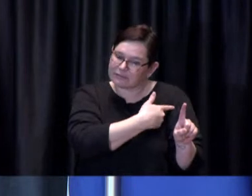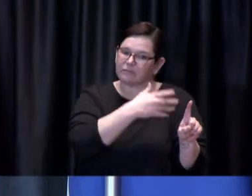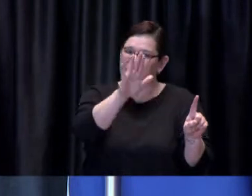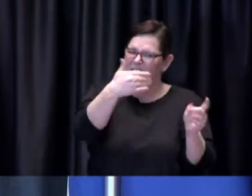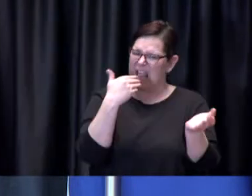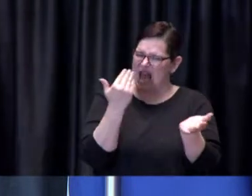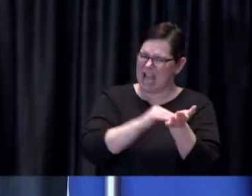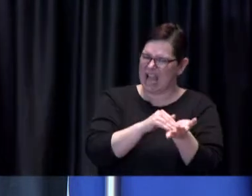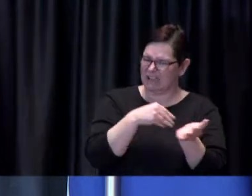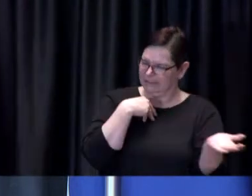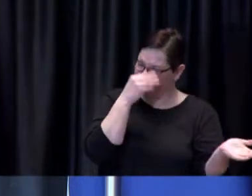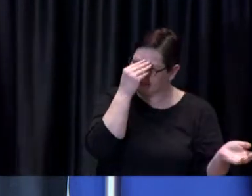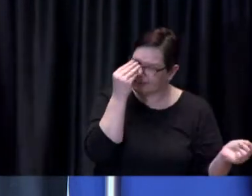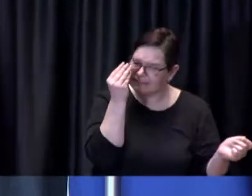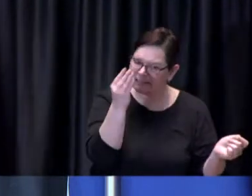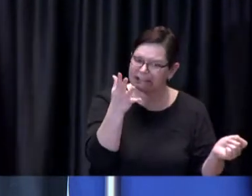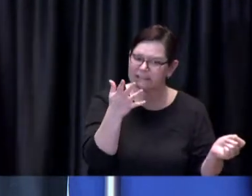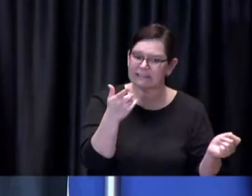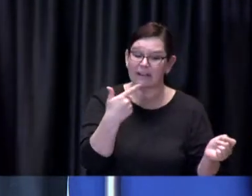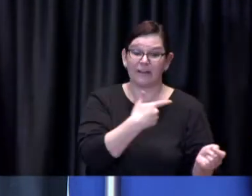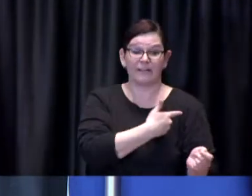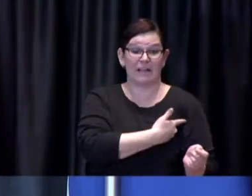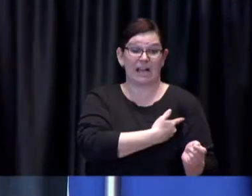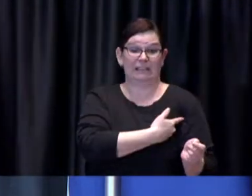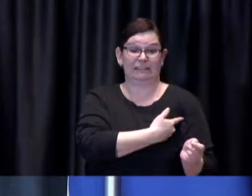The vaccines don't work instantly.